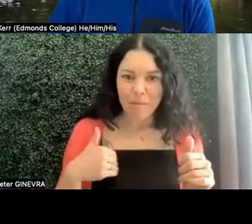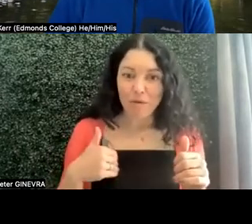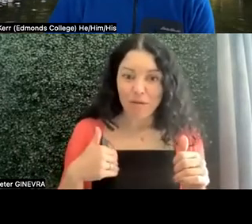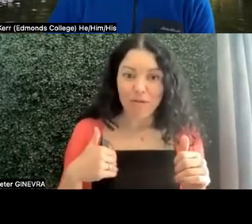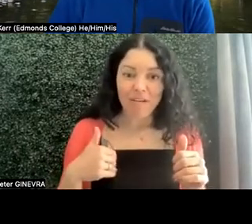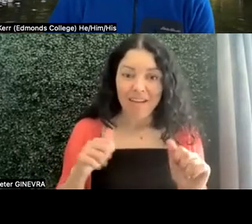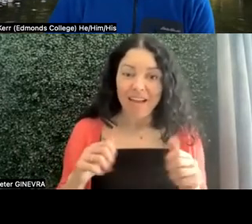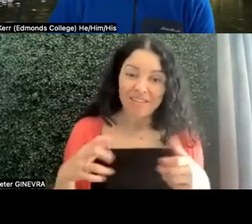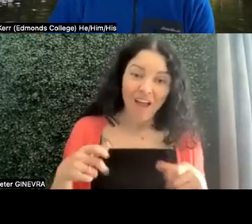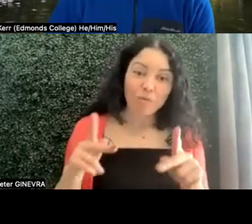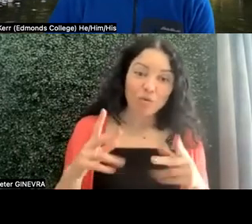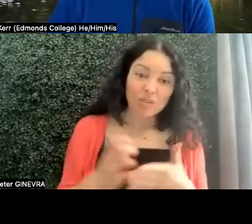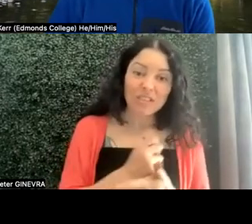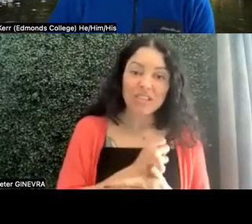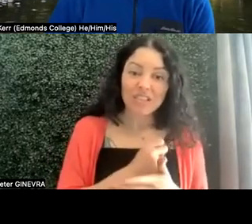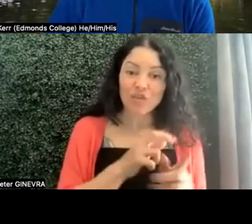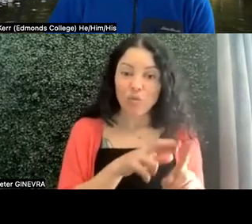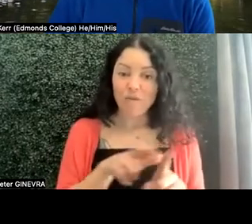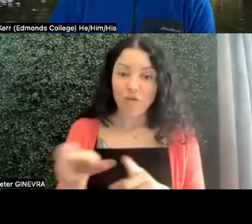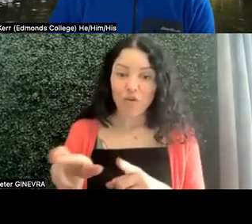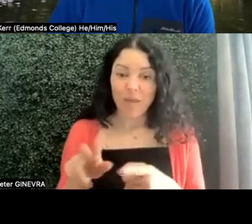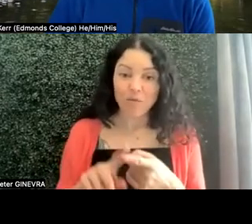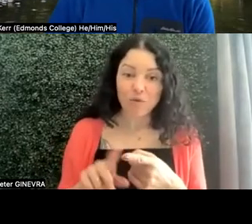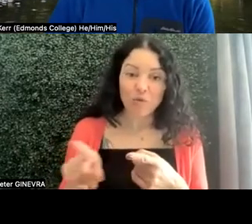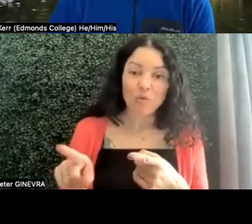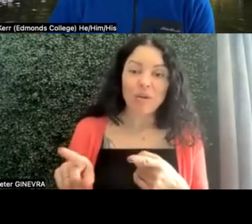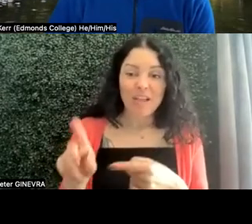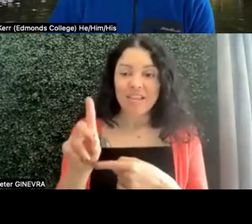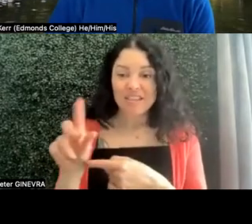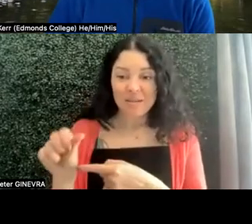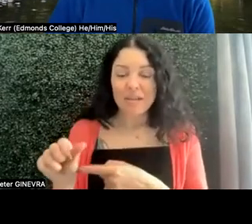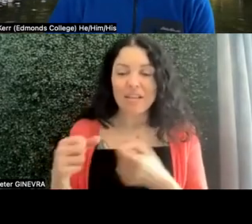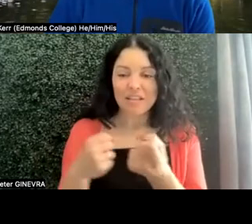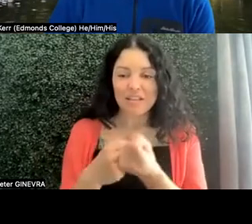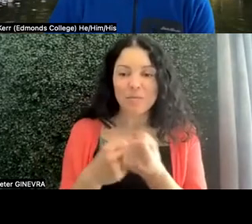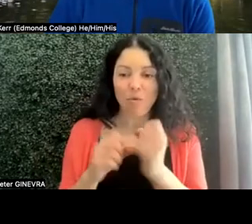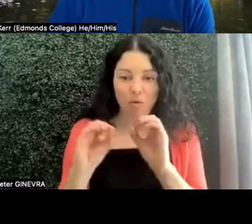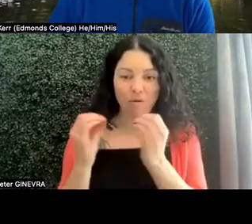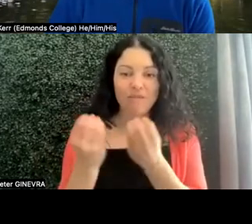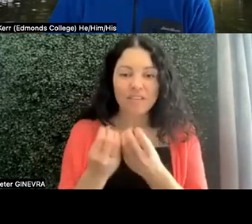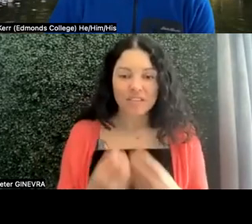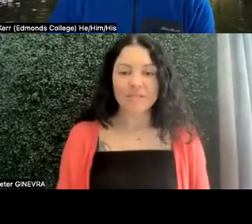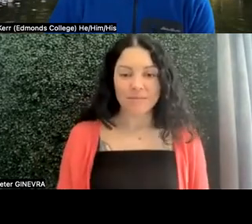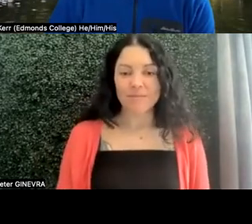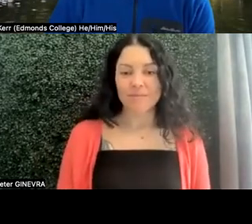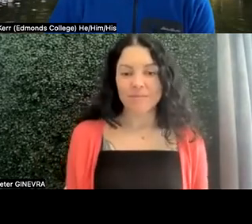to refer them to their college's disability support office. Great.